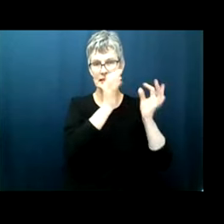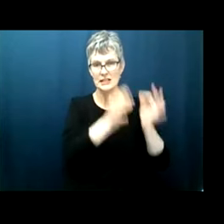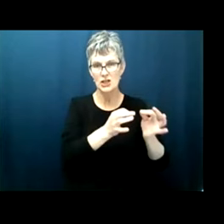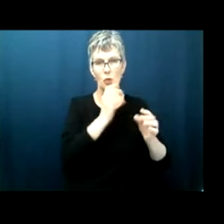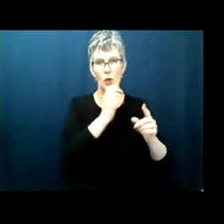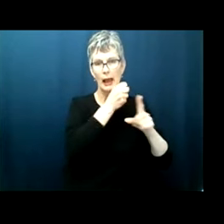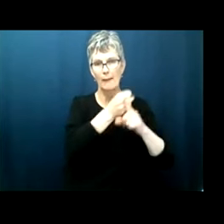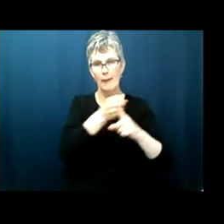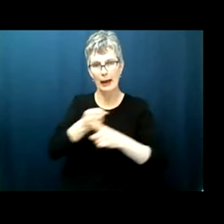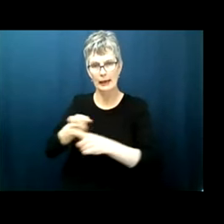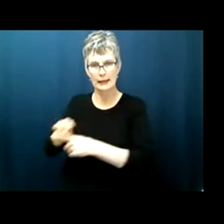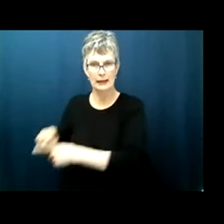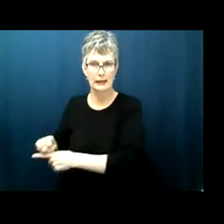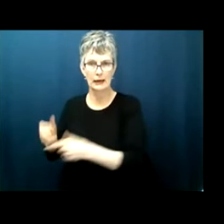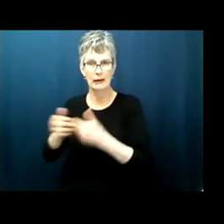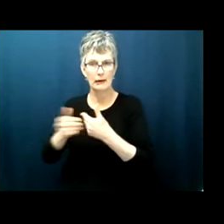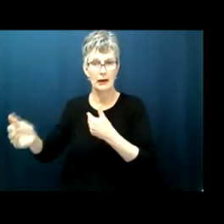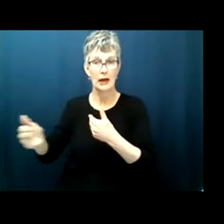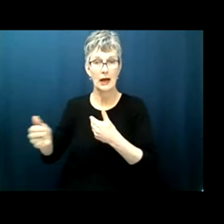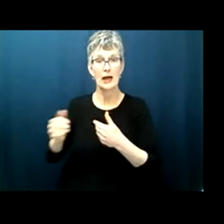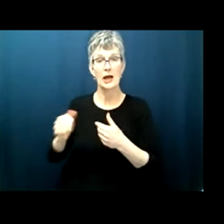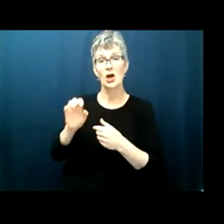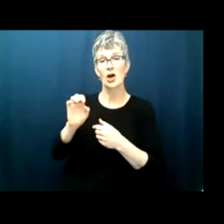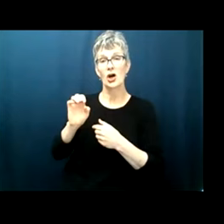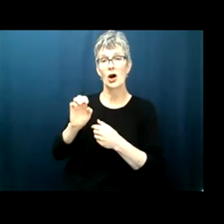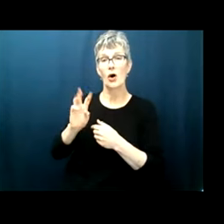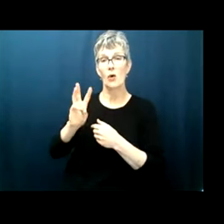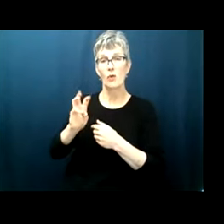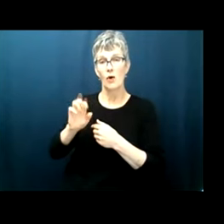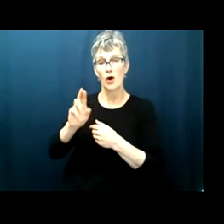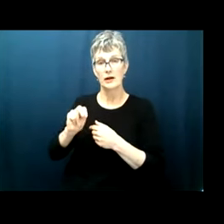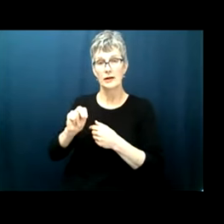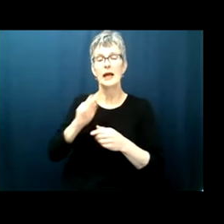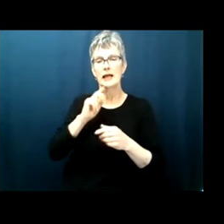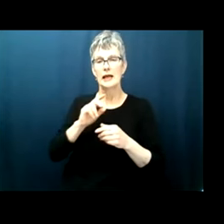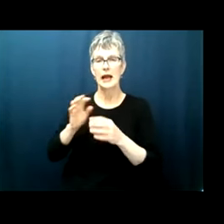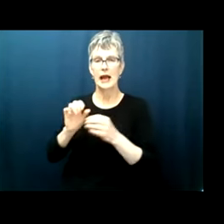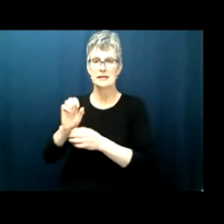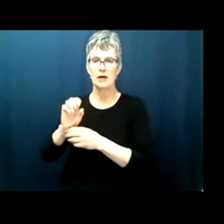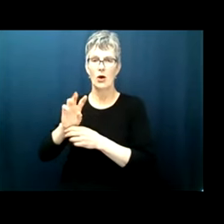right to vote in the words of justice earl warren and reynolds versus sims in 1964 is preservative